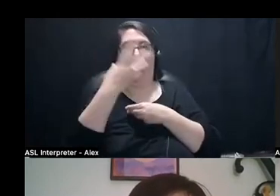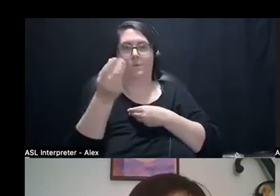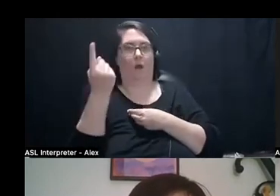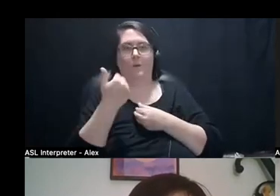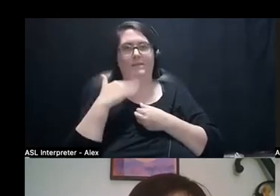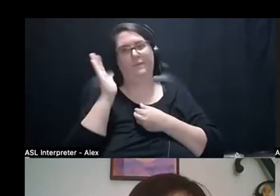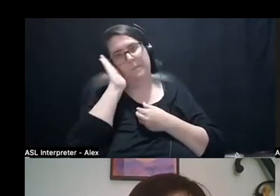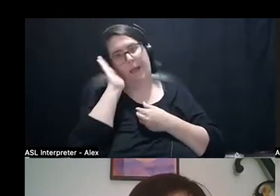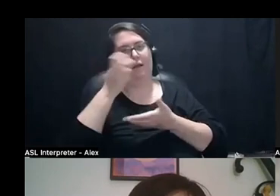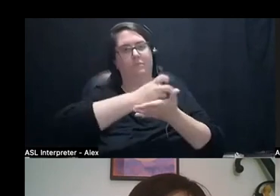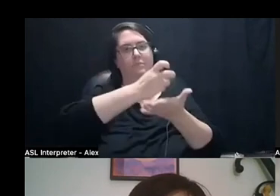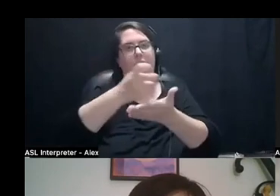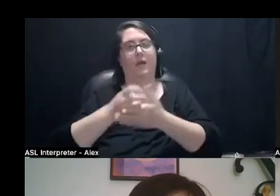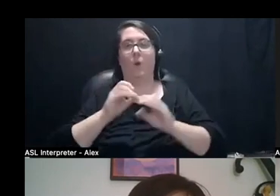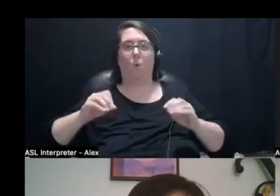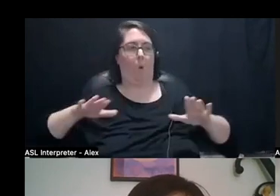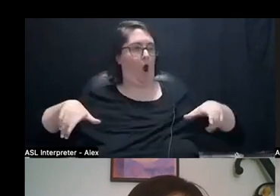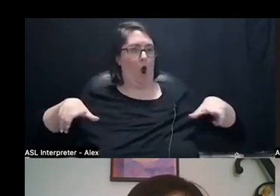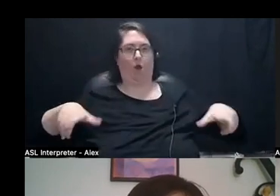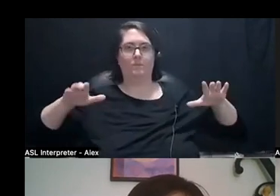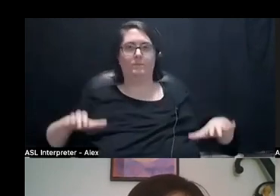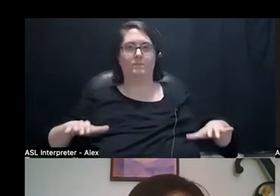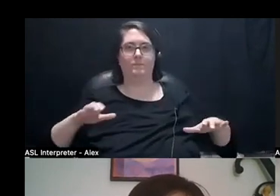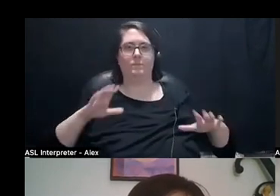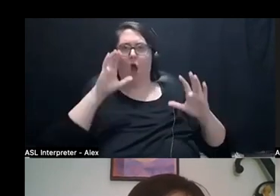And that it's like has no arms on it it has no like weird infrastructure where like fat folks